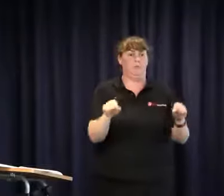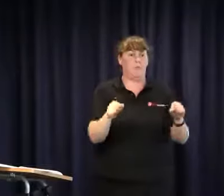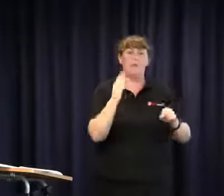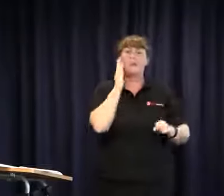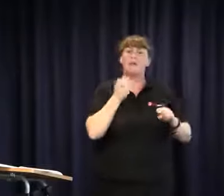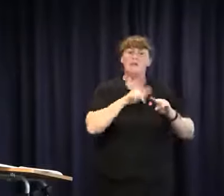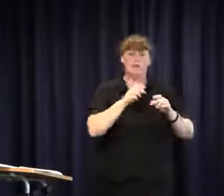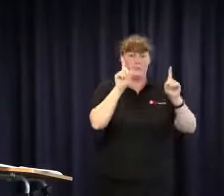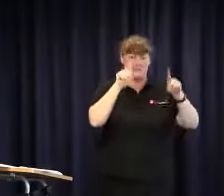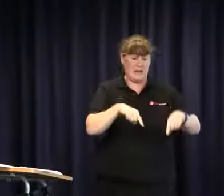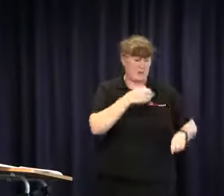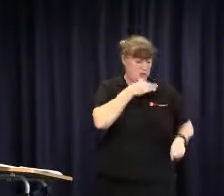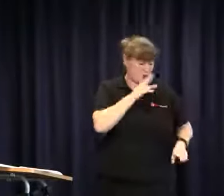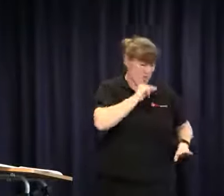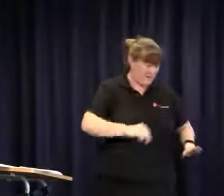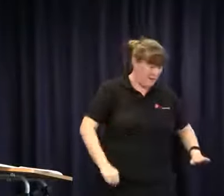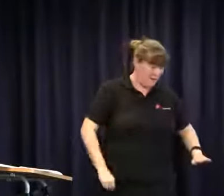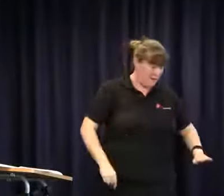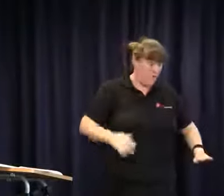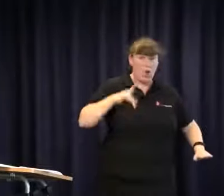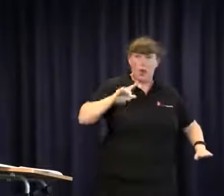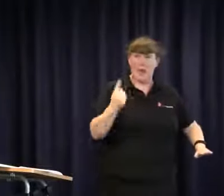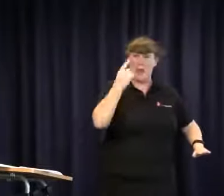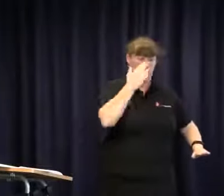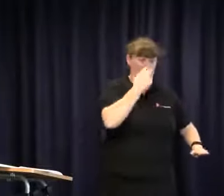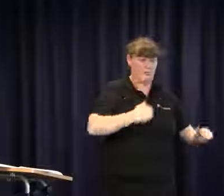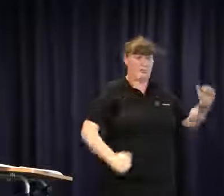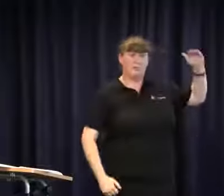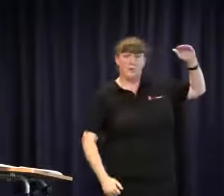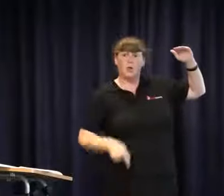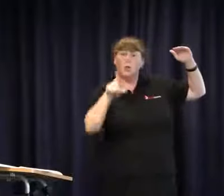to work together to affect the system because if you start when your child is at a young